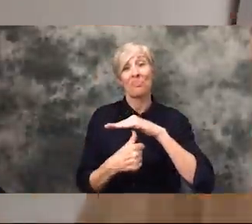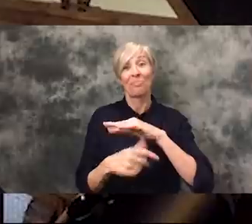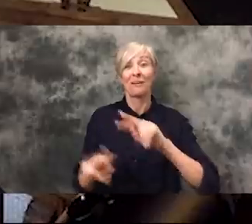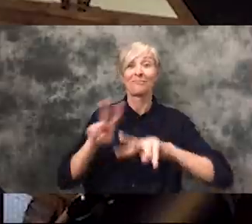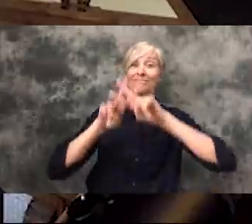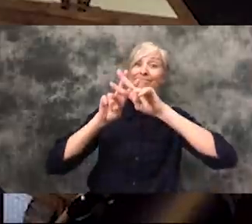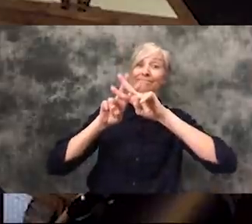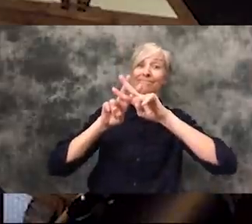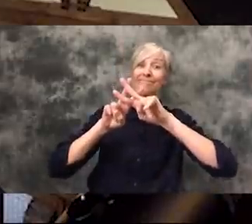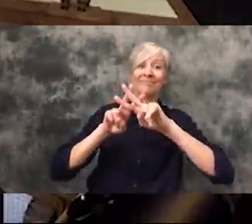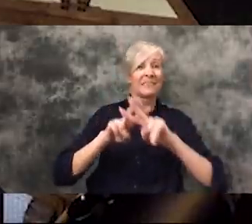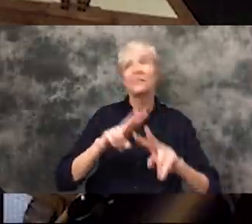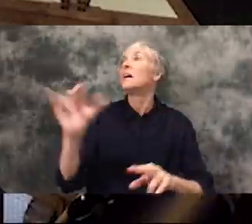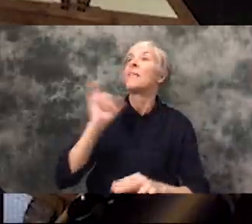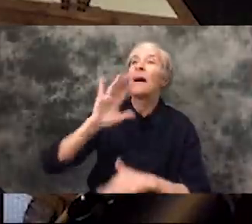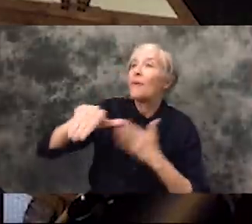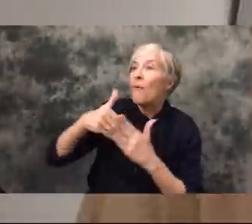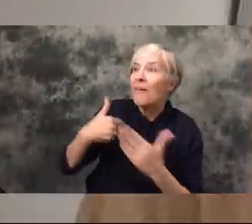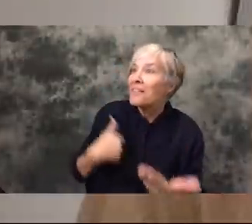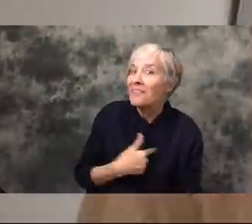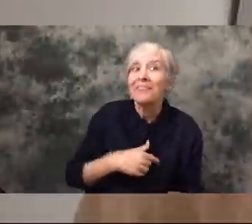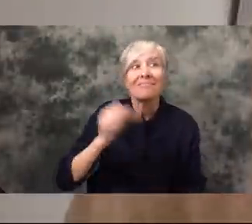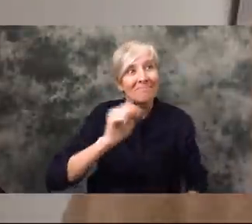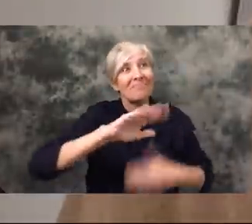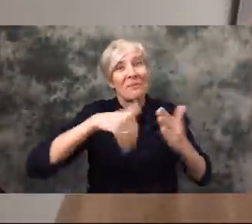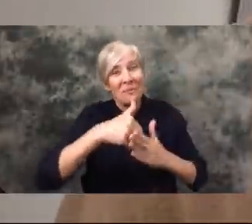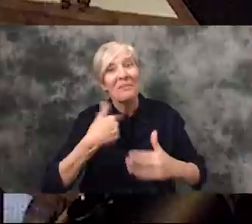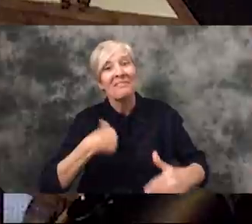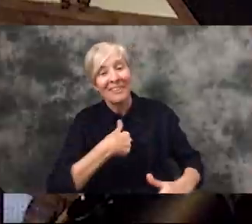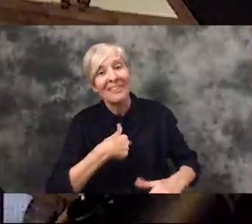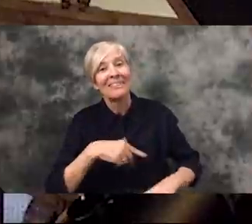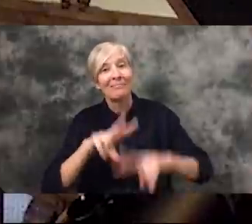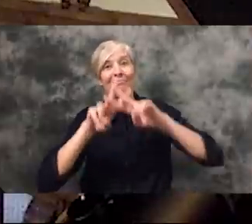Like the rest of us the rest of us!